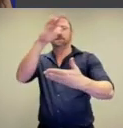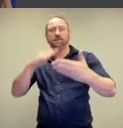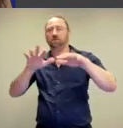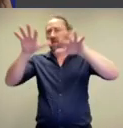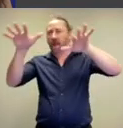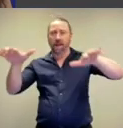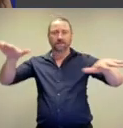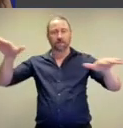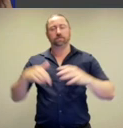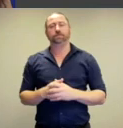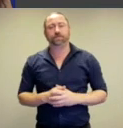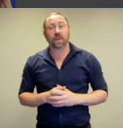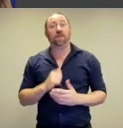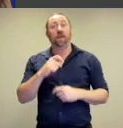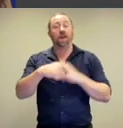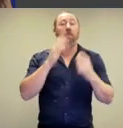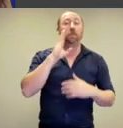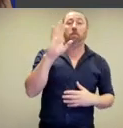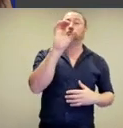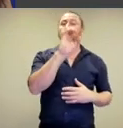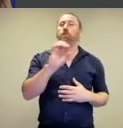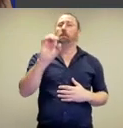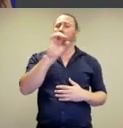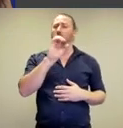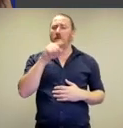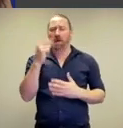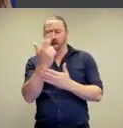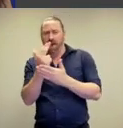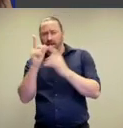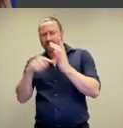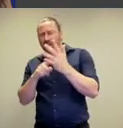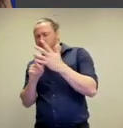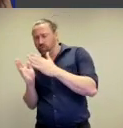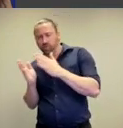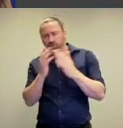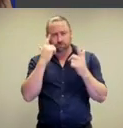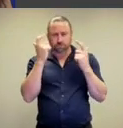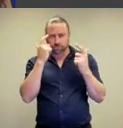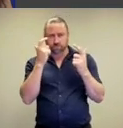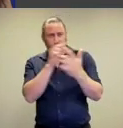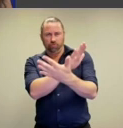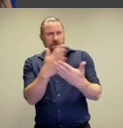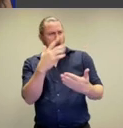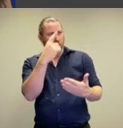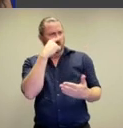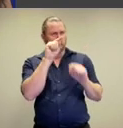the landscape. And then finally in modern Europe, artists started turning their attention